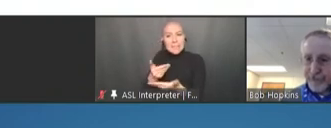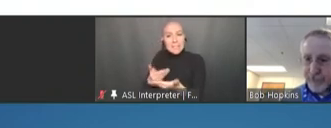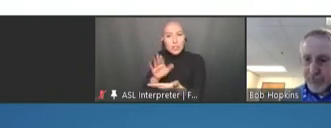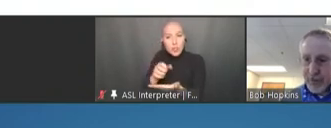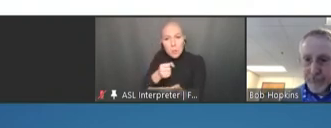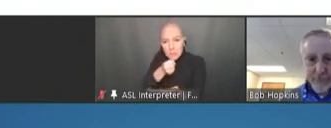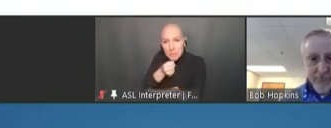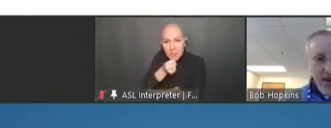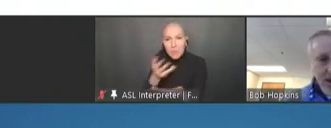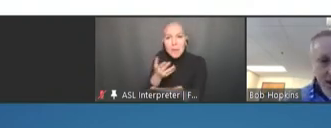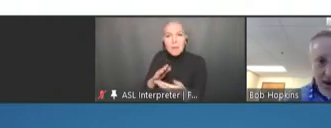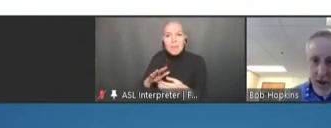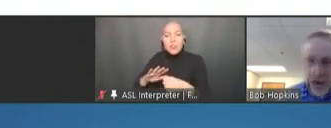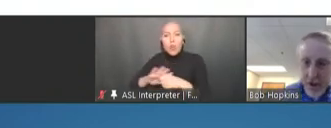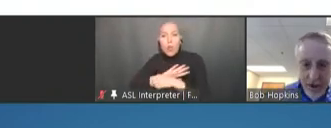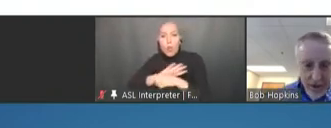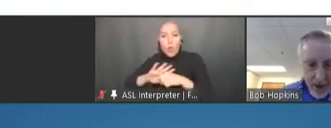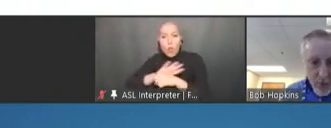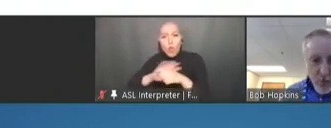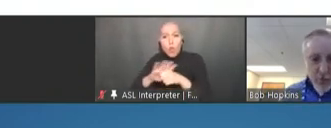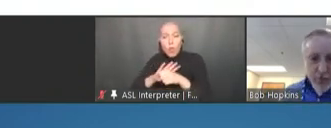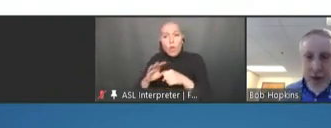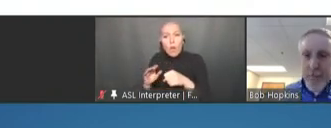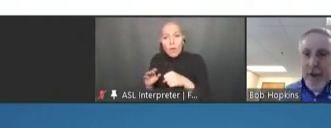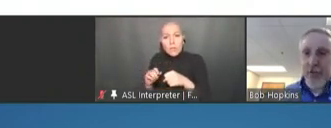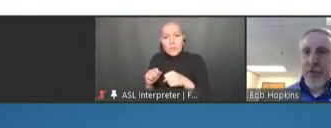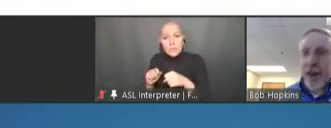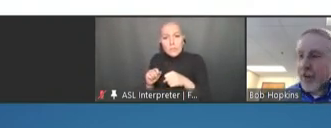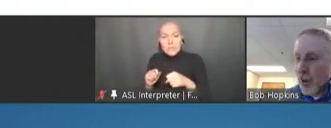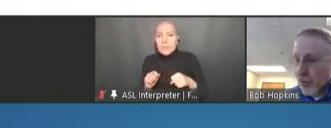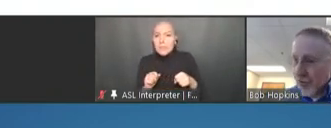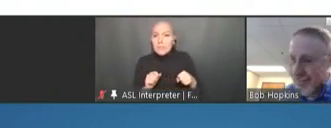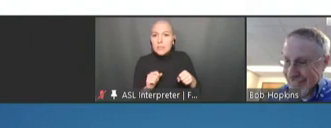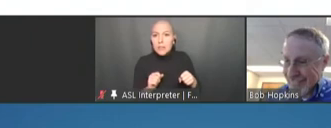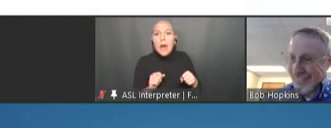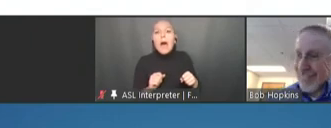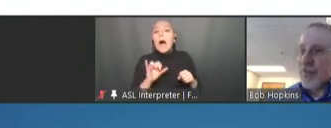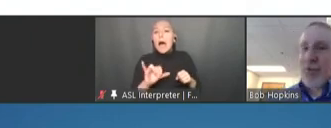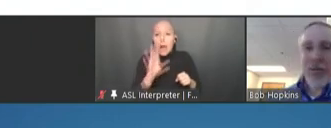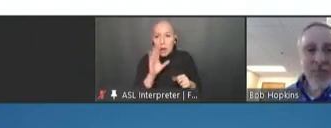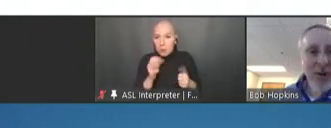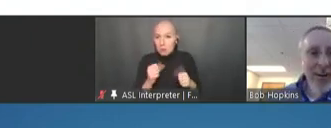Robert Hopkins: I will try to make sure that I don't. Female Speaker: Thank you.